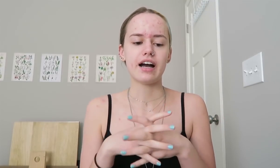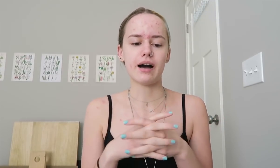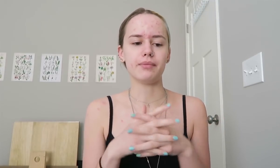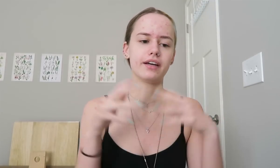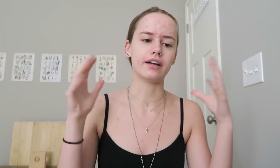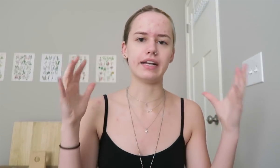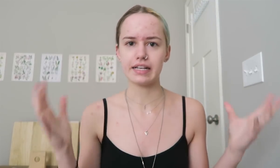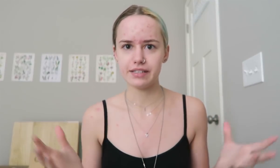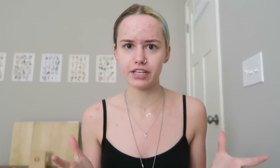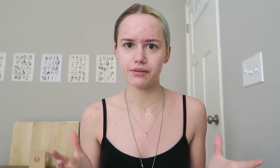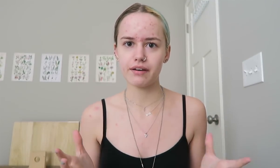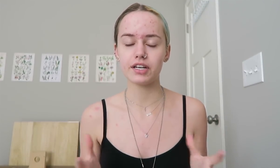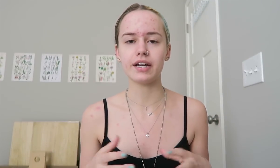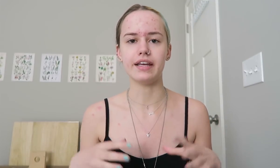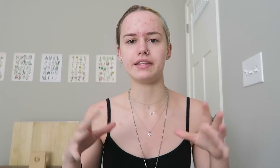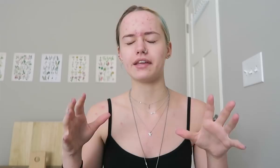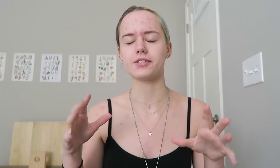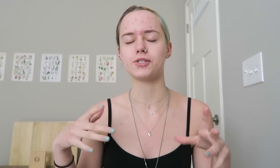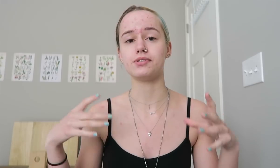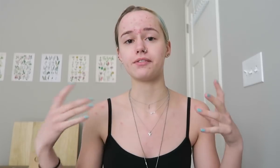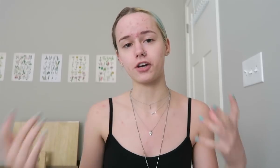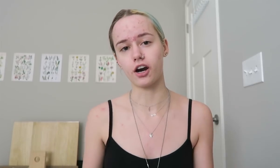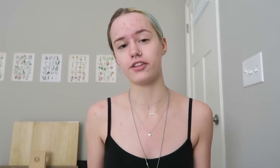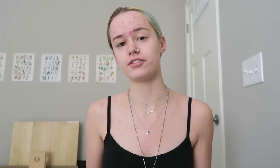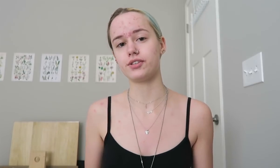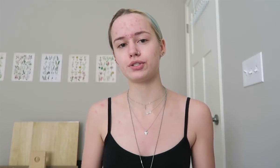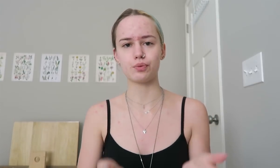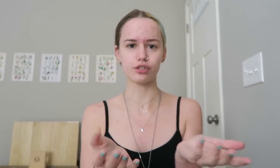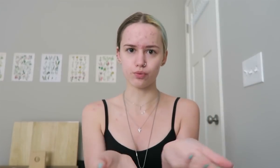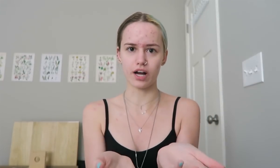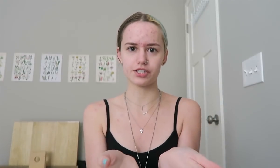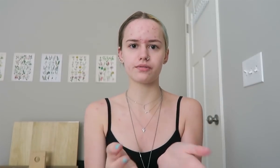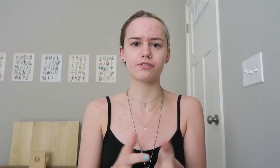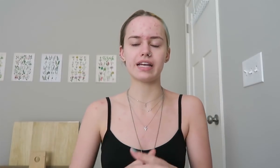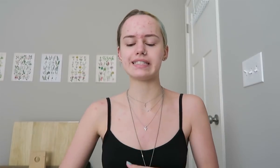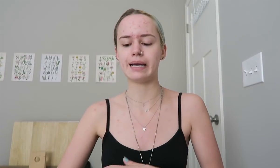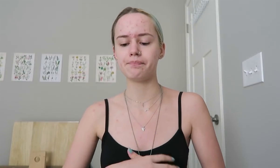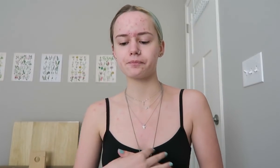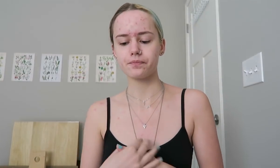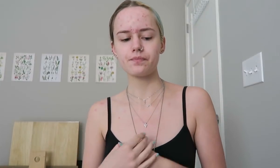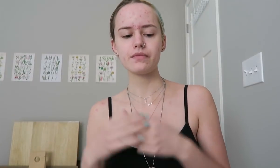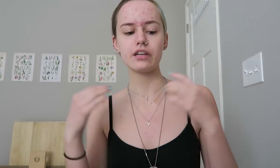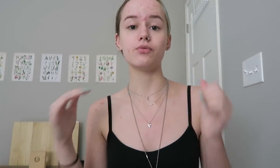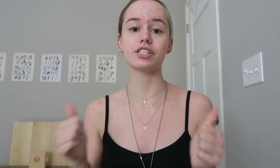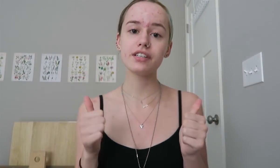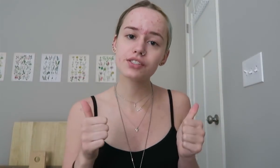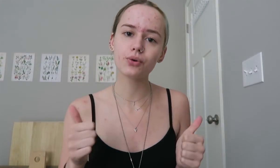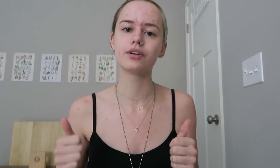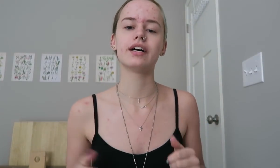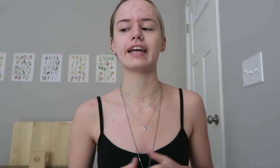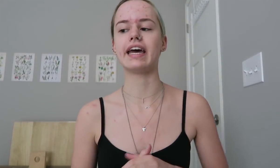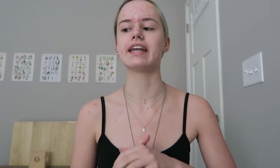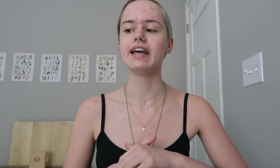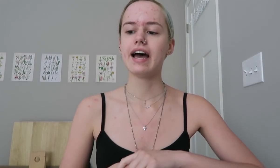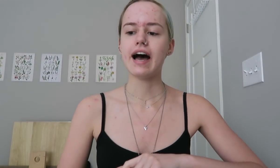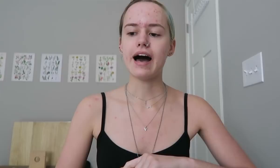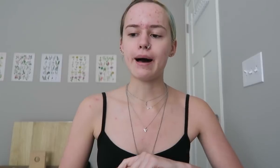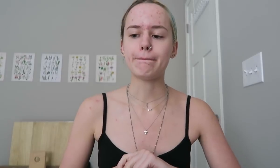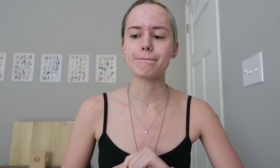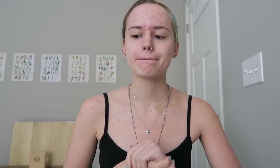Um like, on an activity or whatever and the other students, if there are other students, will just watch for that time. Which is cool. Again, um...